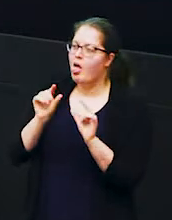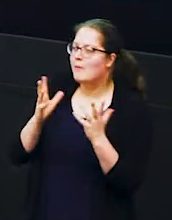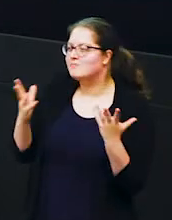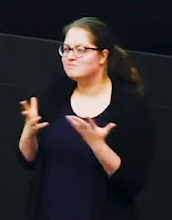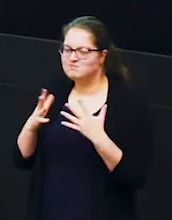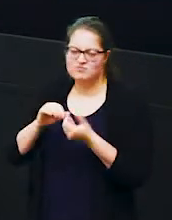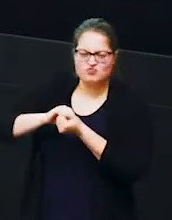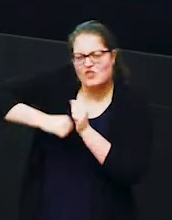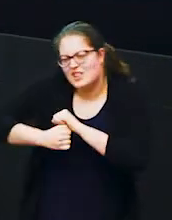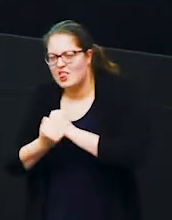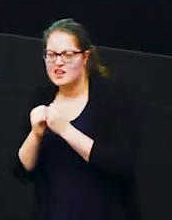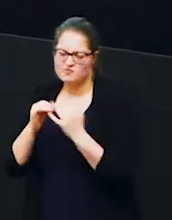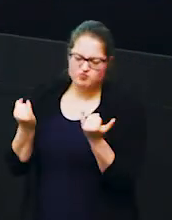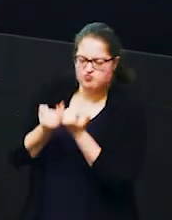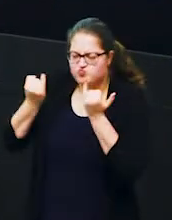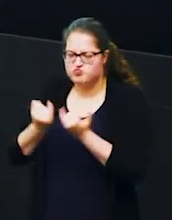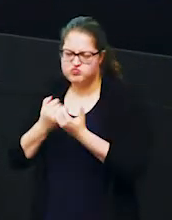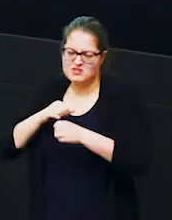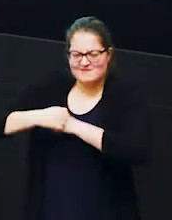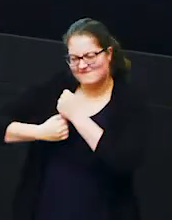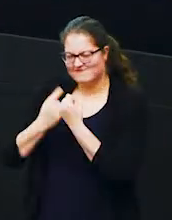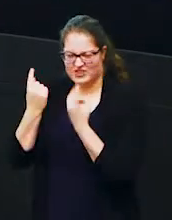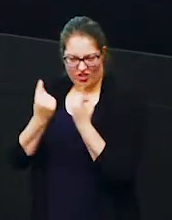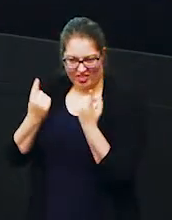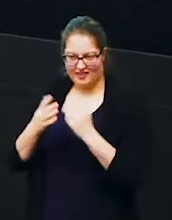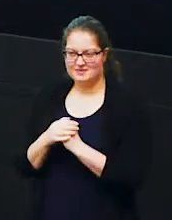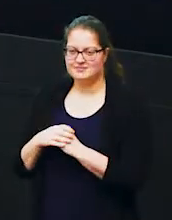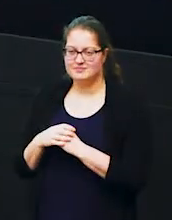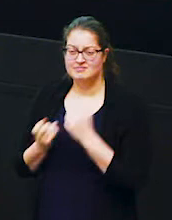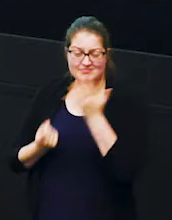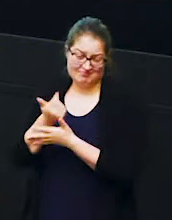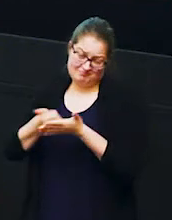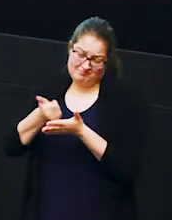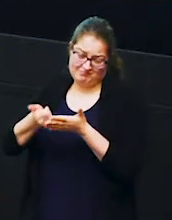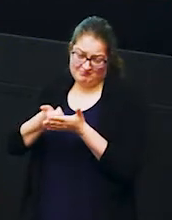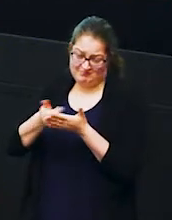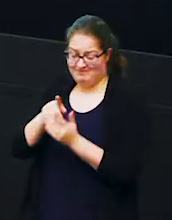wrestling or or or tussling with one another and this happens quite frequently between between